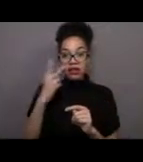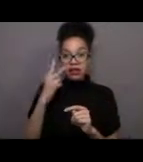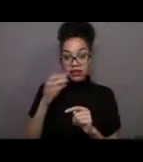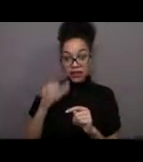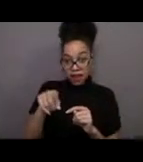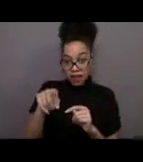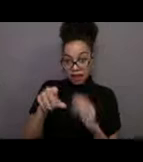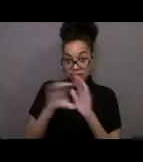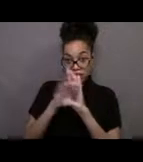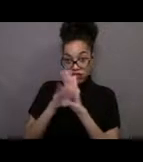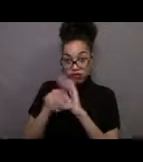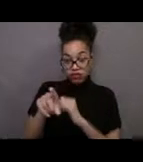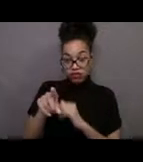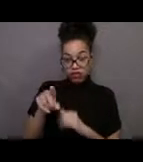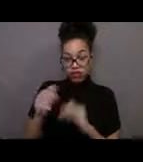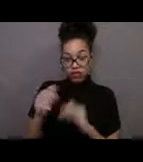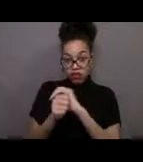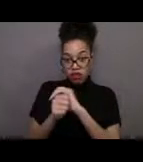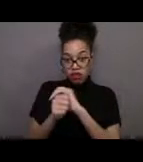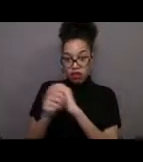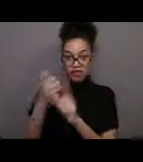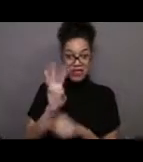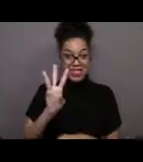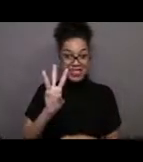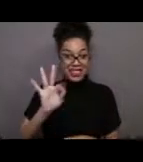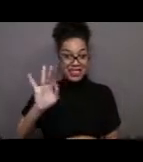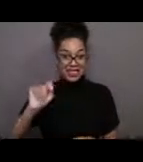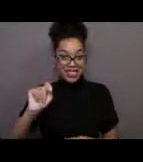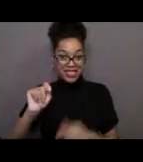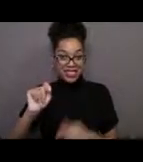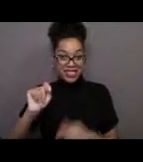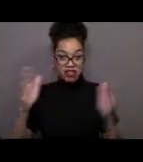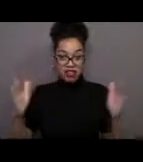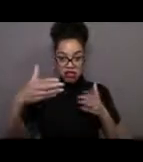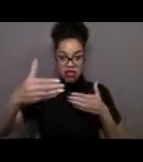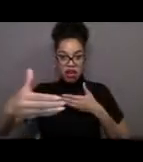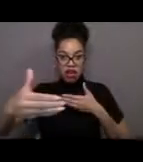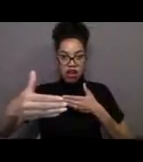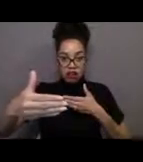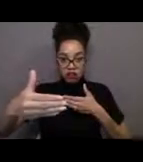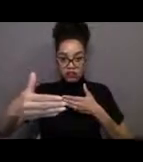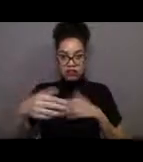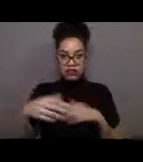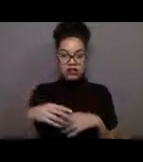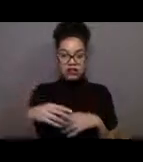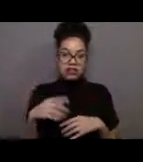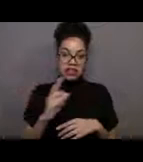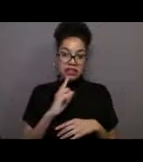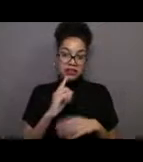and they can get even bigger to maybe seven, eight feet long, really about the size of a small car.